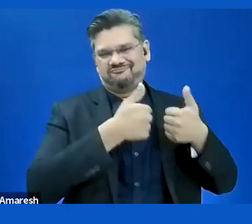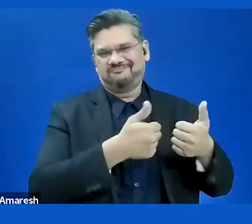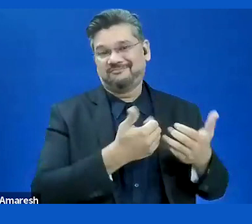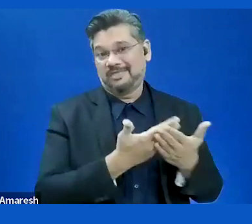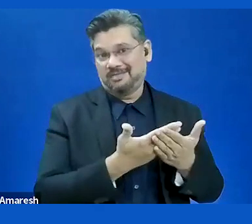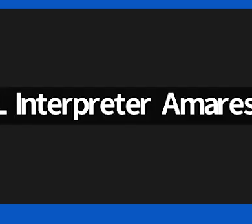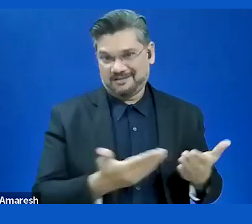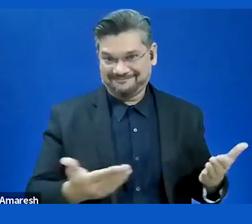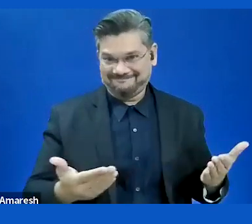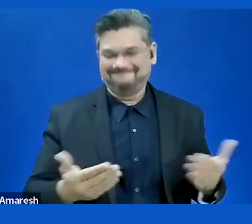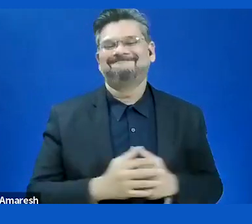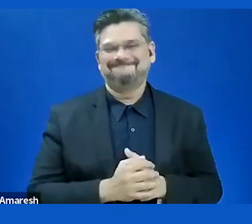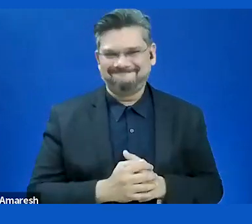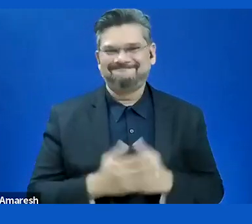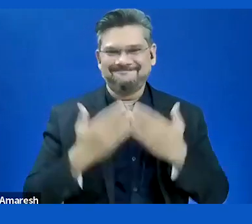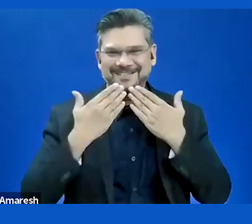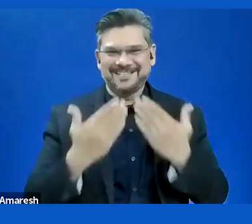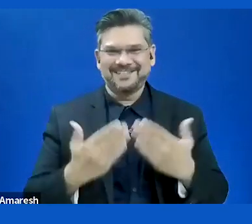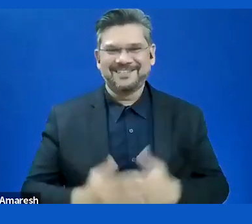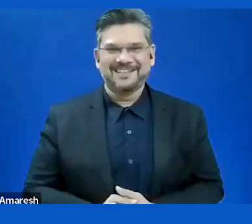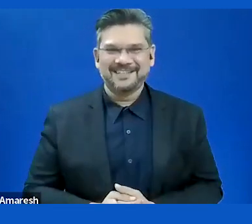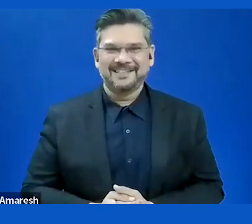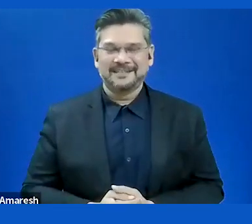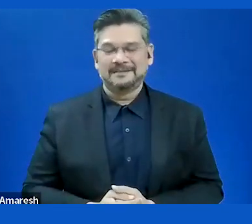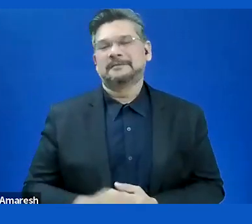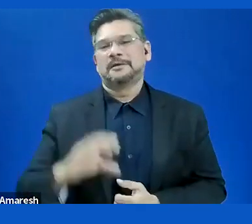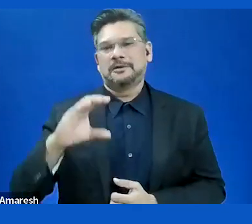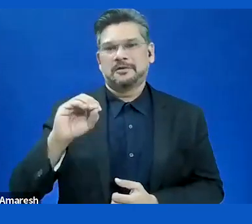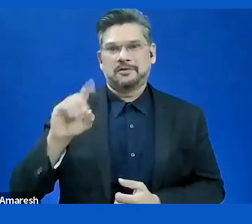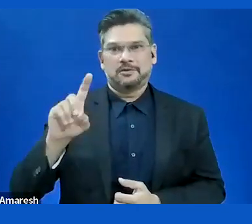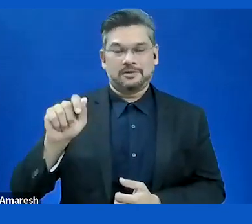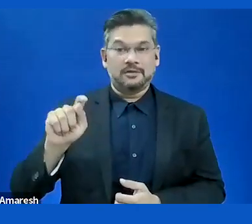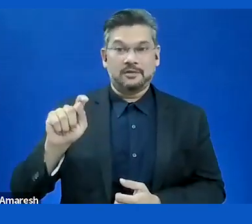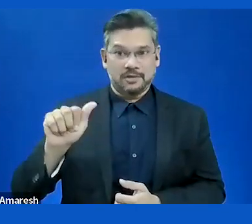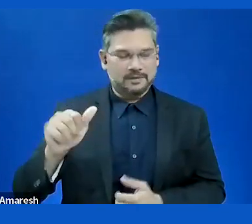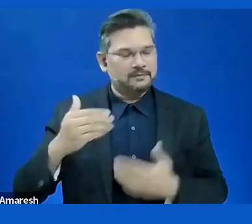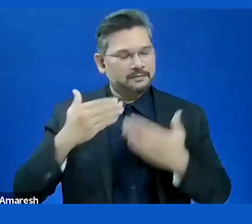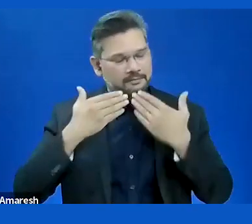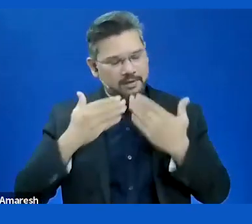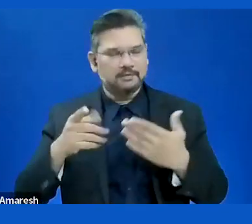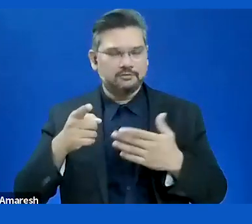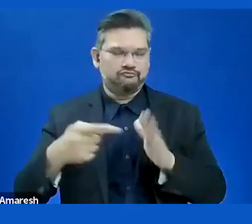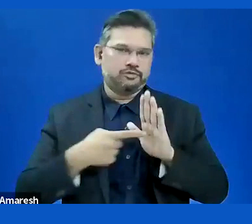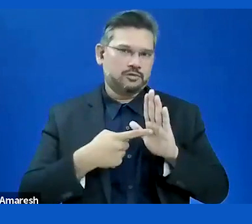Thank you. It is a good example. I don't know if it is Best Practices.